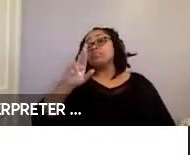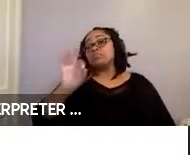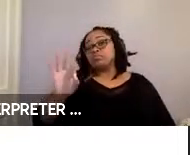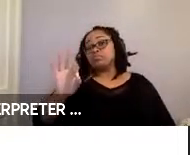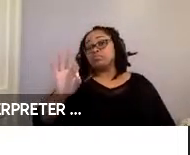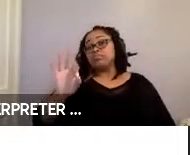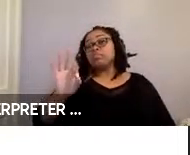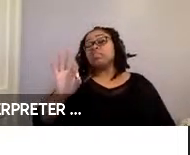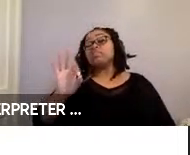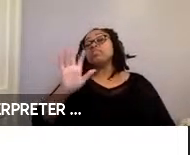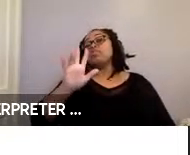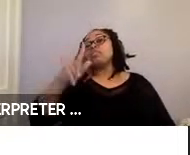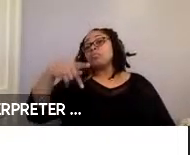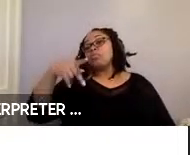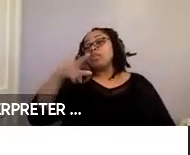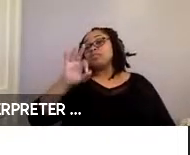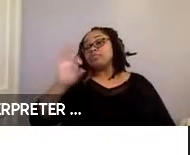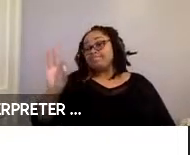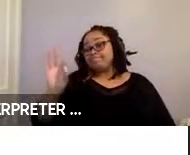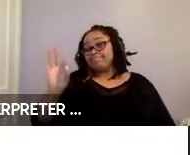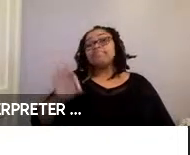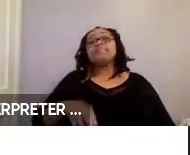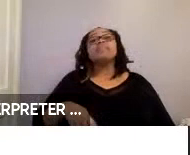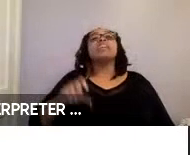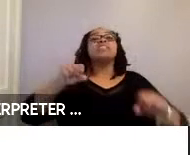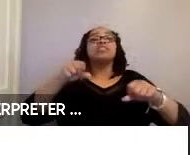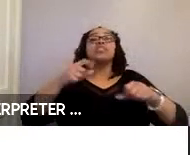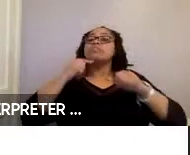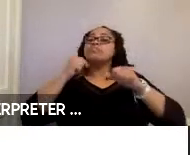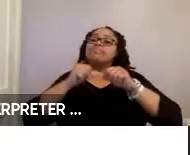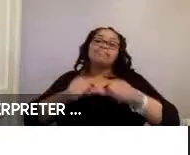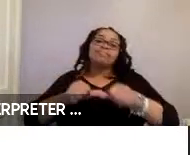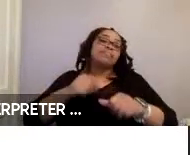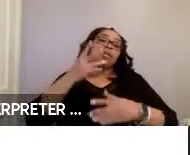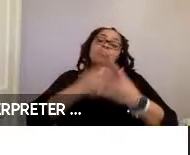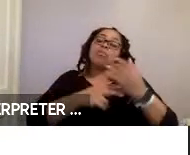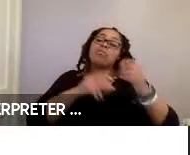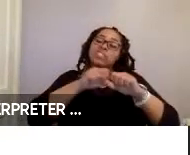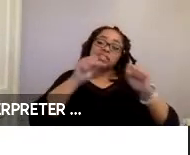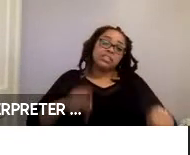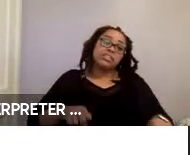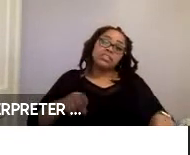to the three-point system, scooter users consistently rated both securement systems as more difficult